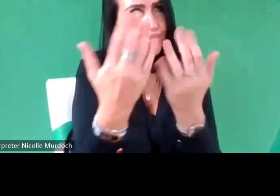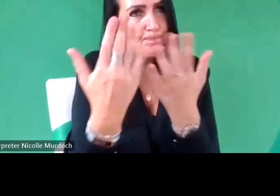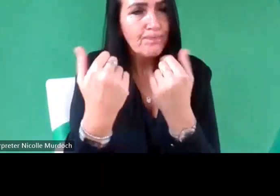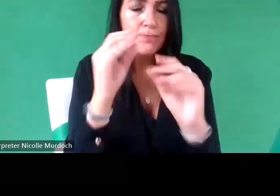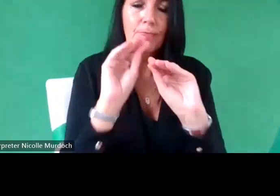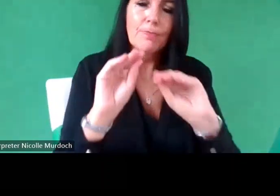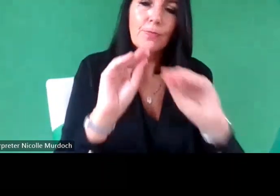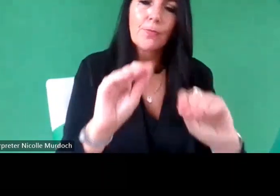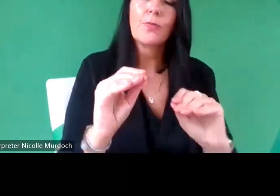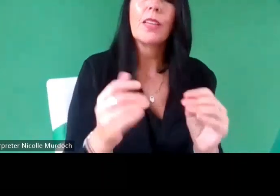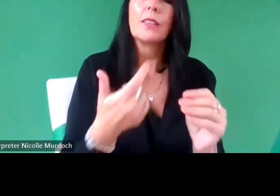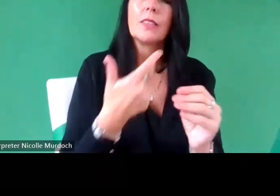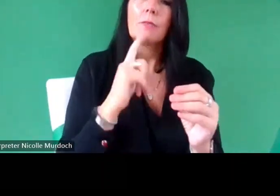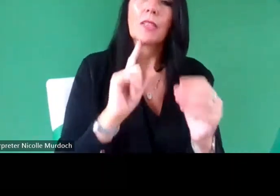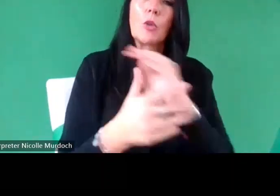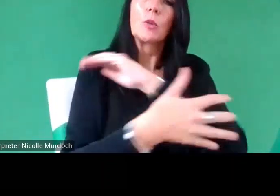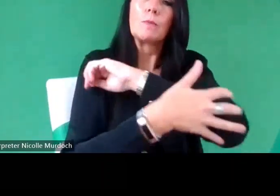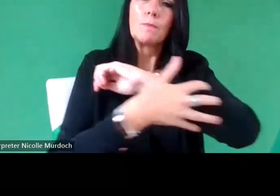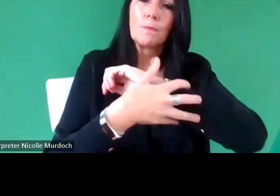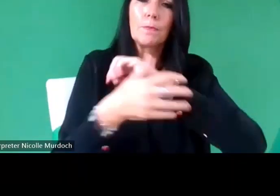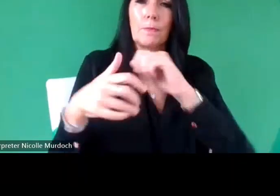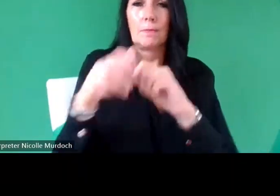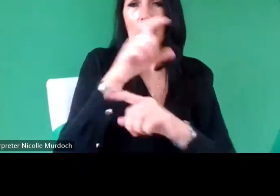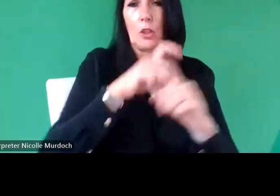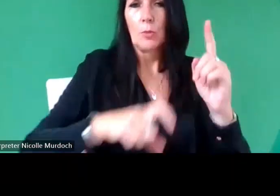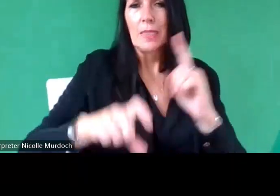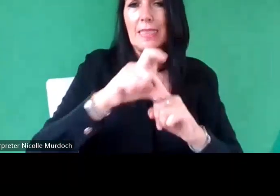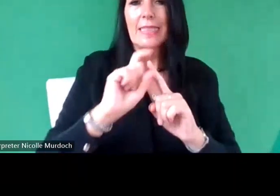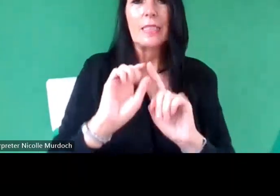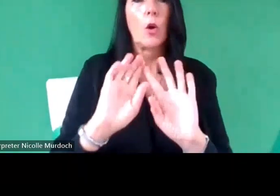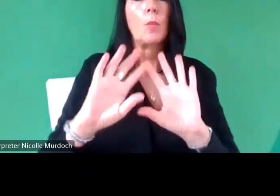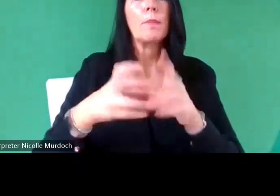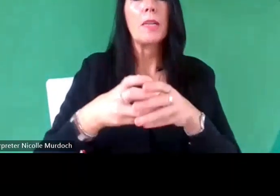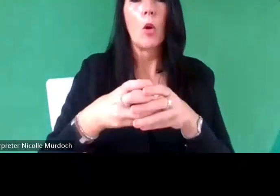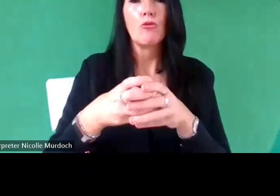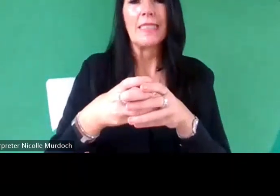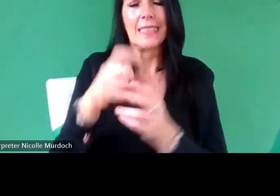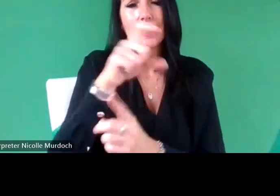people from the private communities or people from Minority communities but that's but then